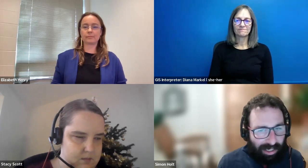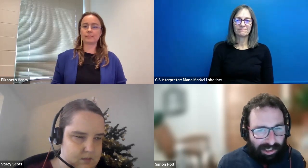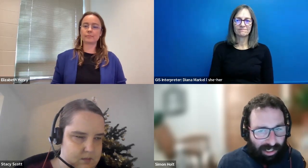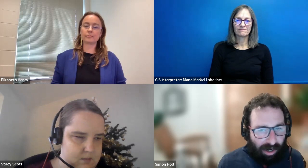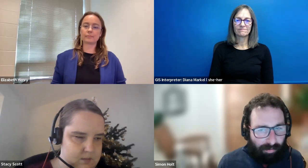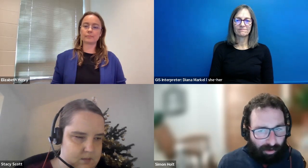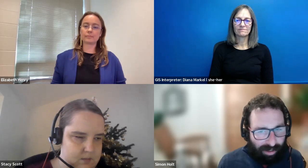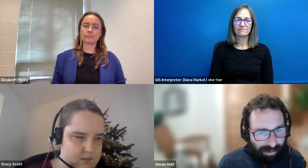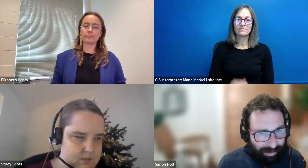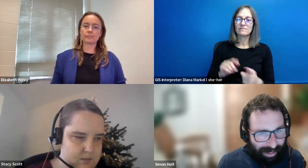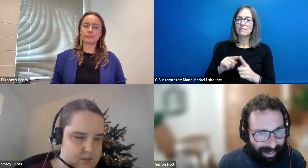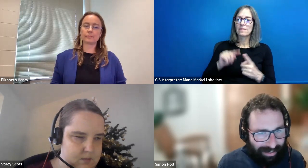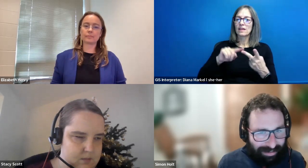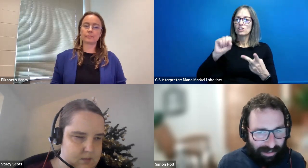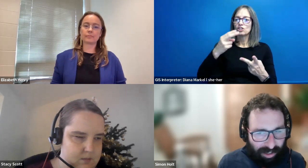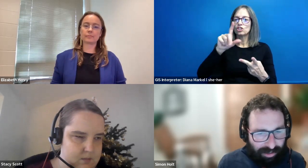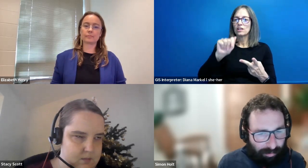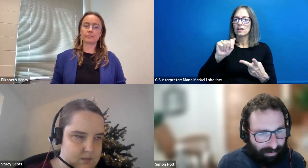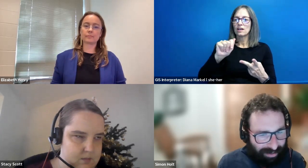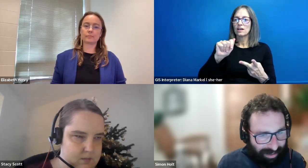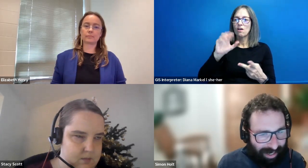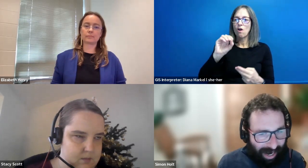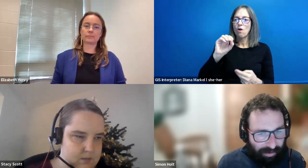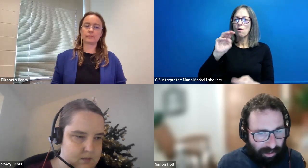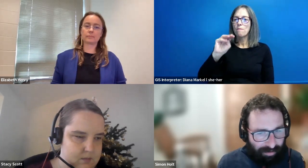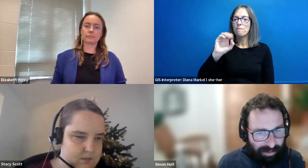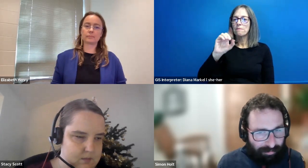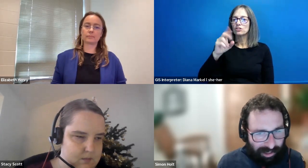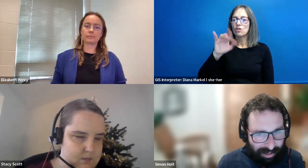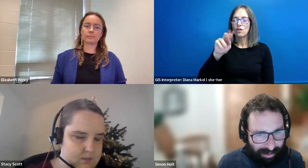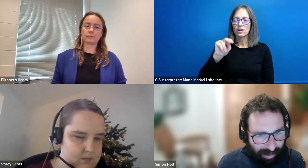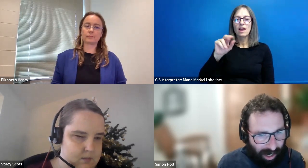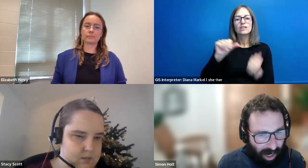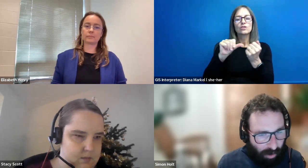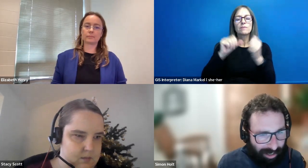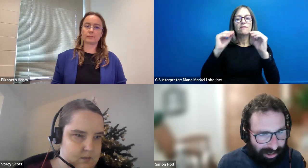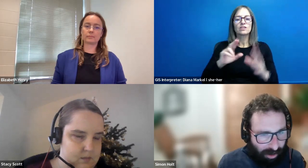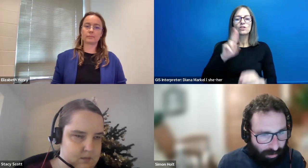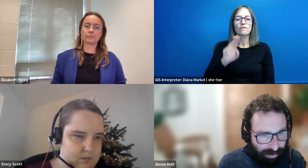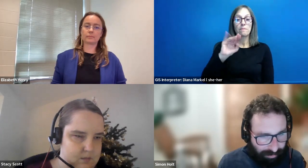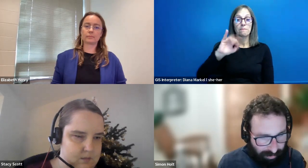Simon Holt: Sile O’Modhrain is an associate professor at the University of Michigan, Simon Holt: where she holds